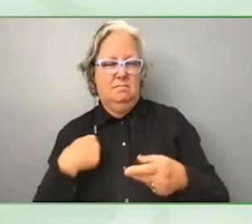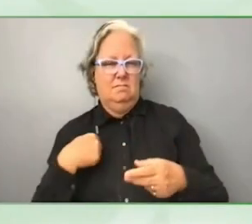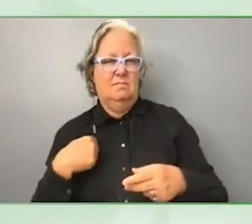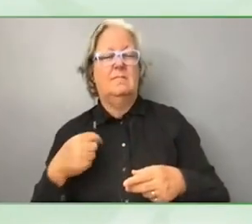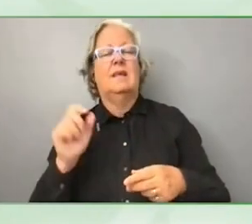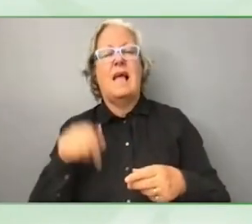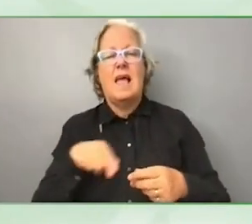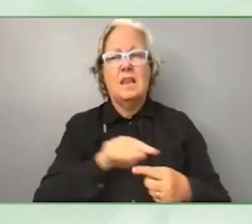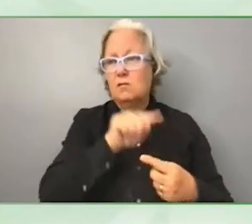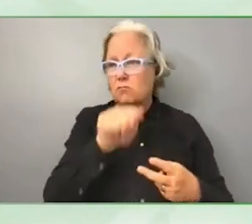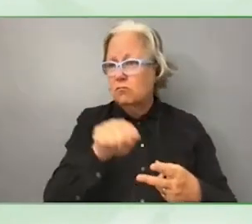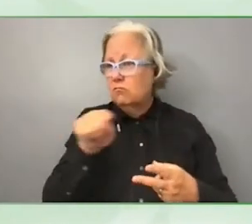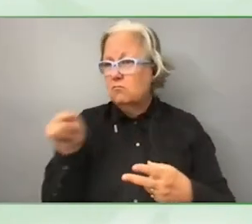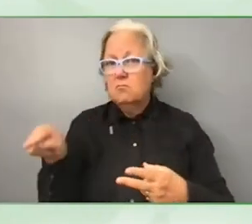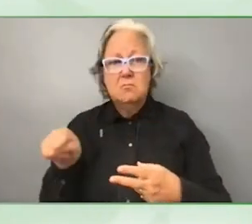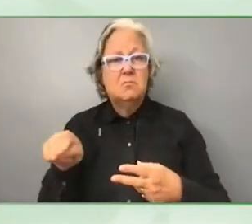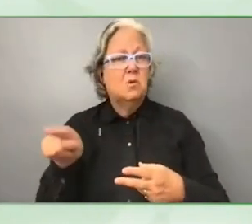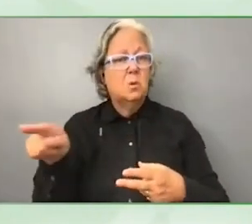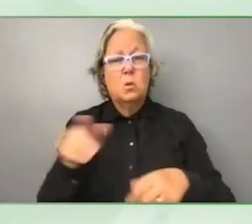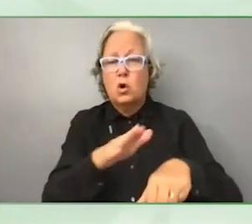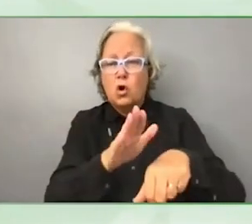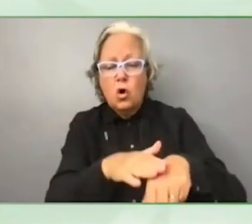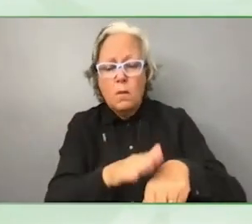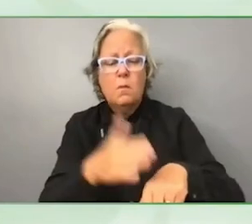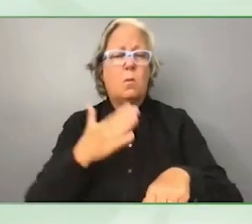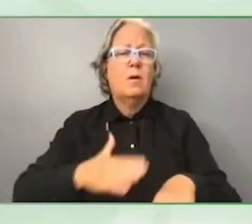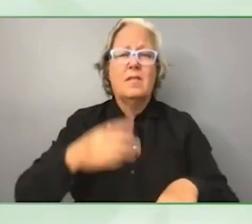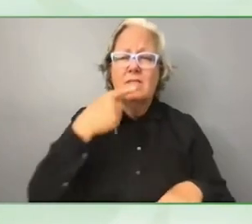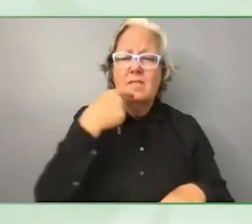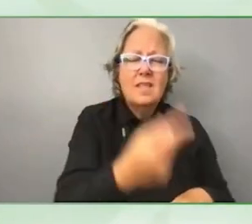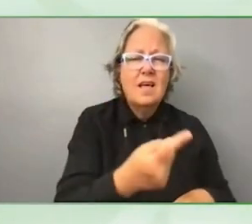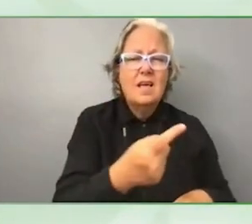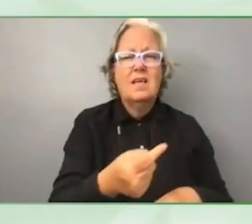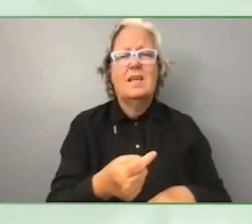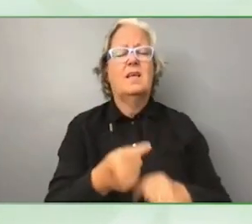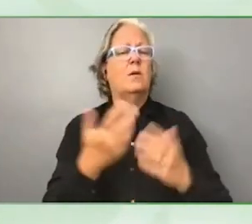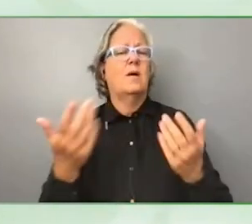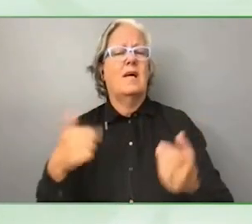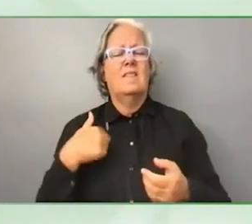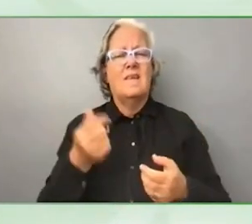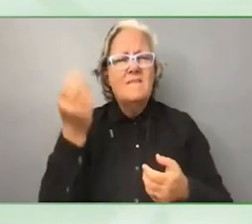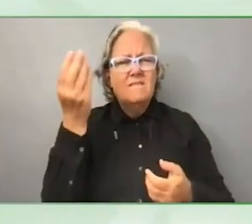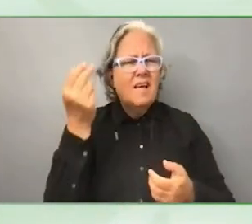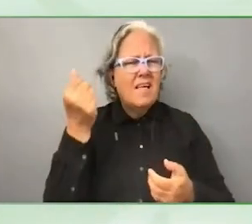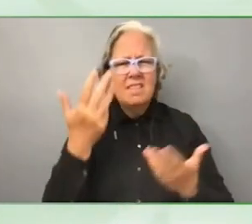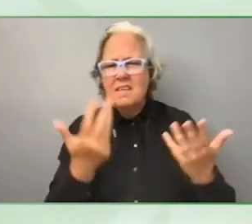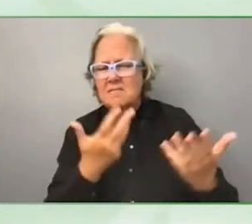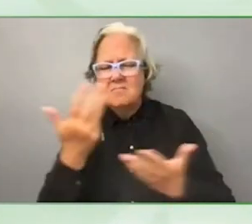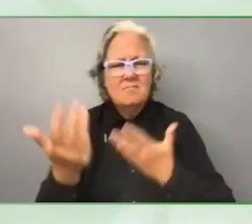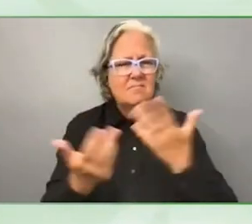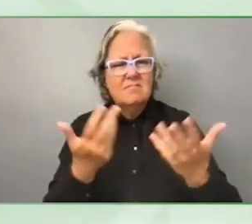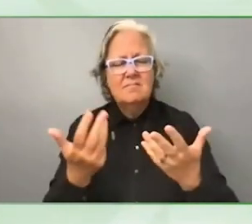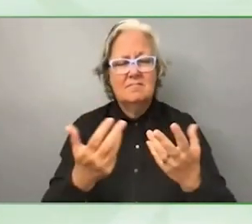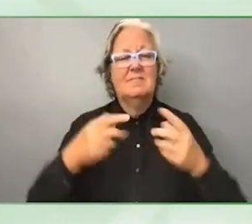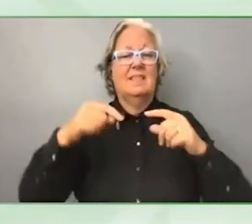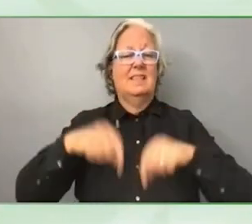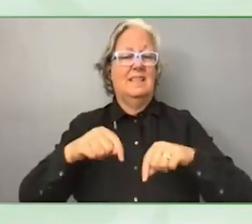you have any comments in terms of where are we with the funding situation given the minicrisis that Anna-Maria mentioned.